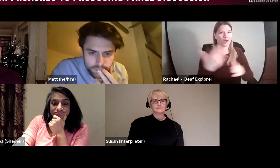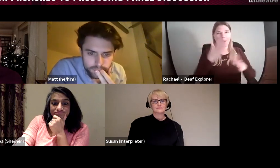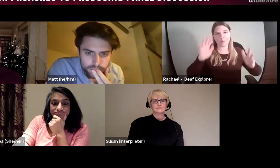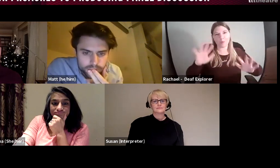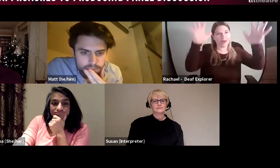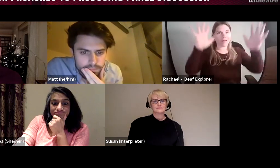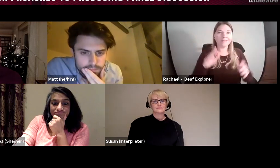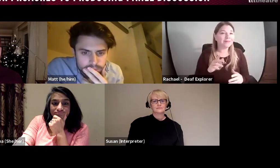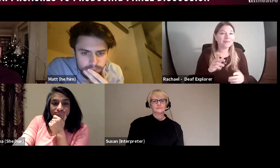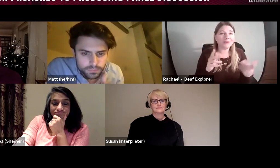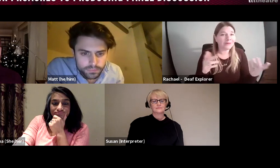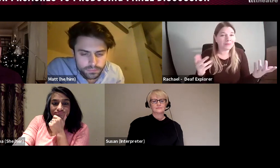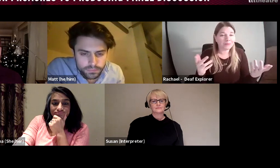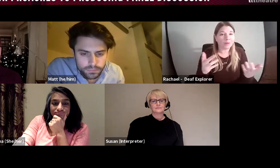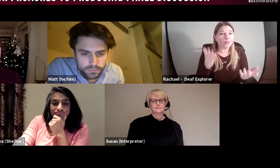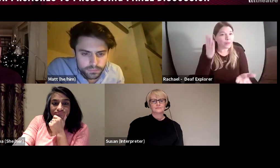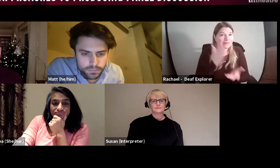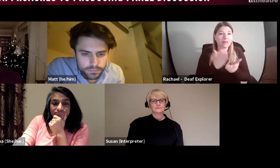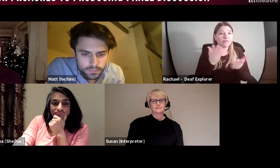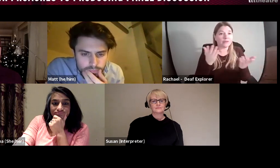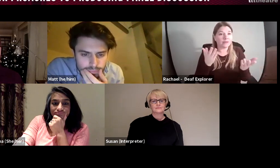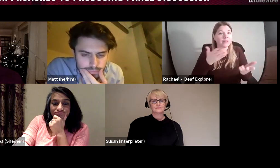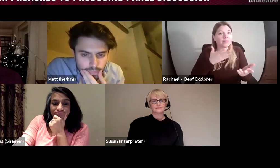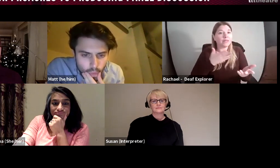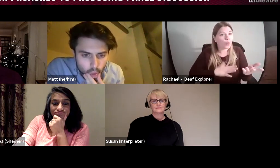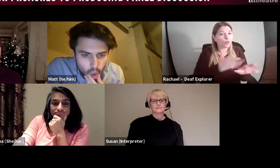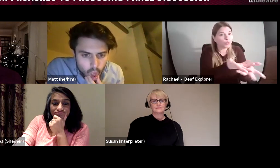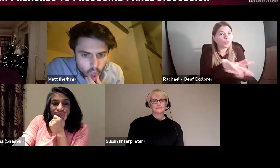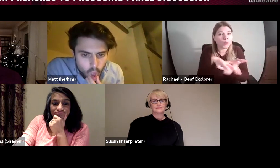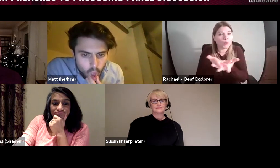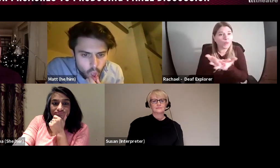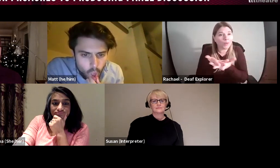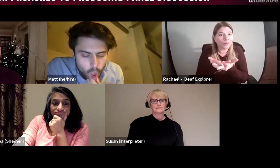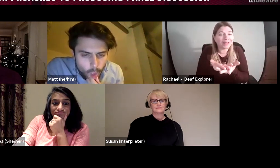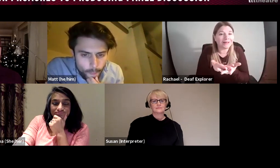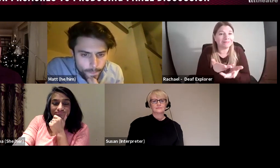and we'll get a load of deaf producers tomorrow, we need to give people the opportunities, but we